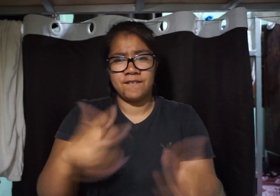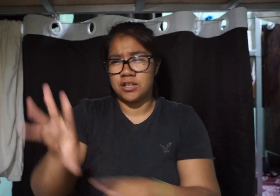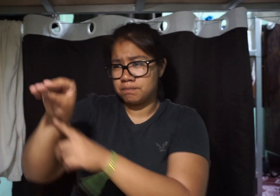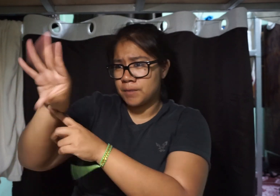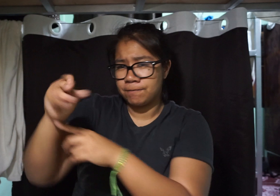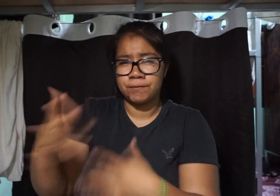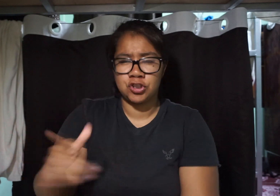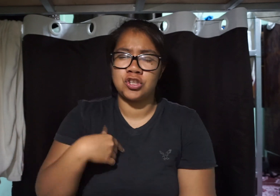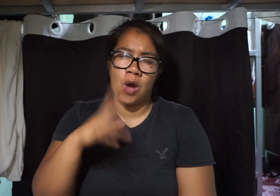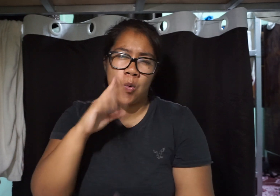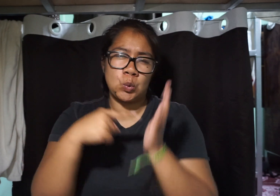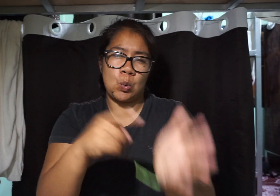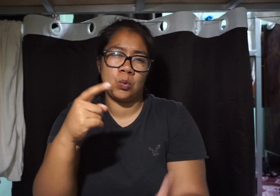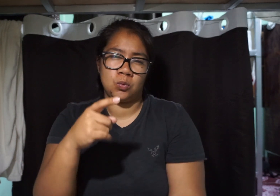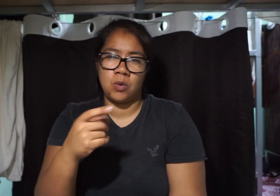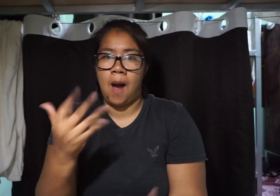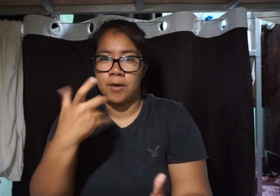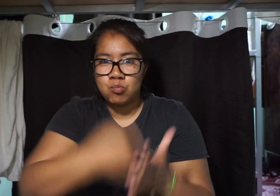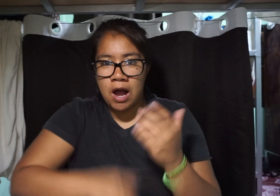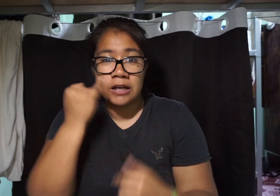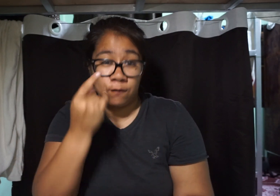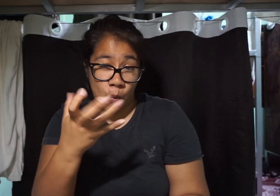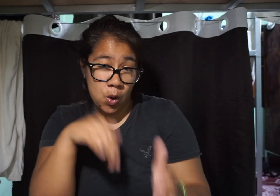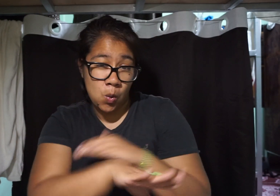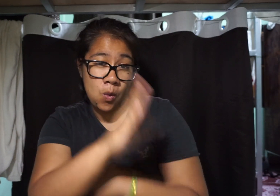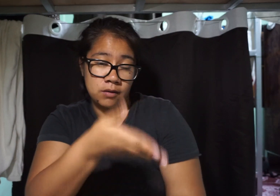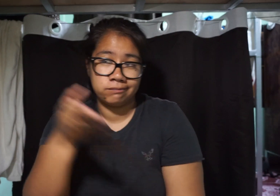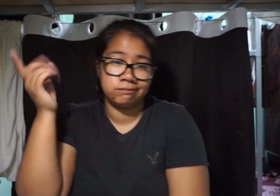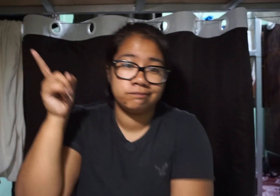I did take a picture so I will show you the prices if you want to go into Laos